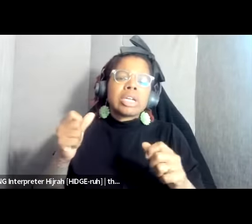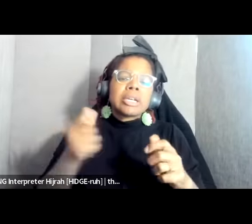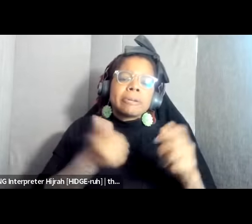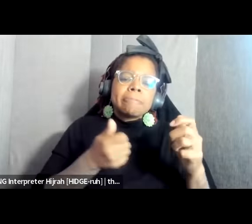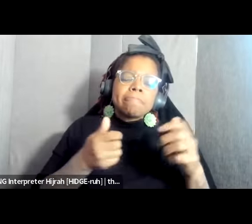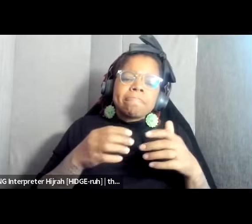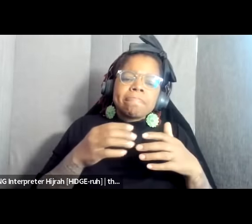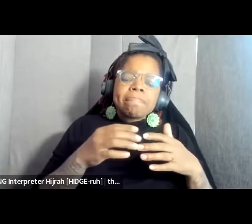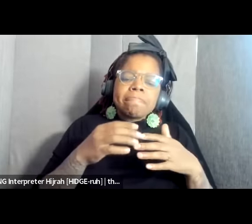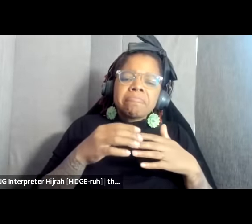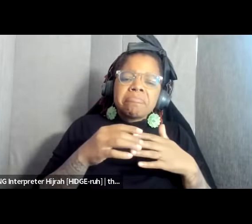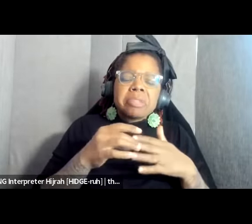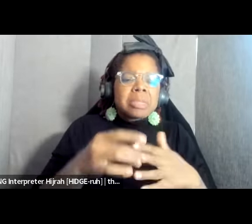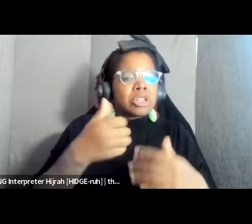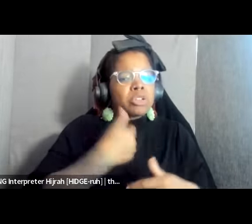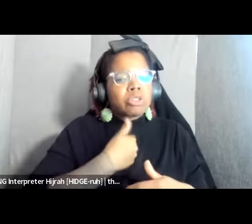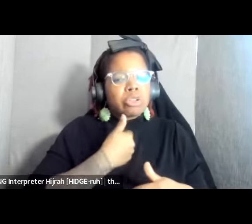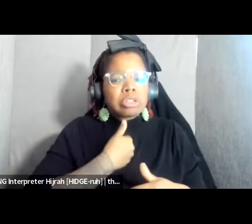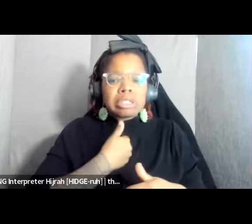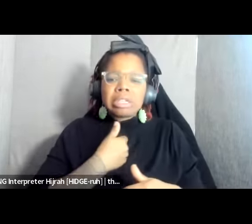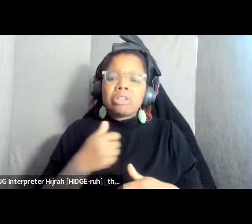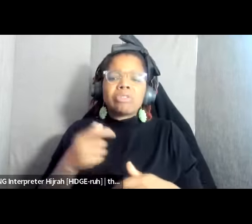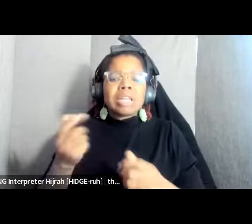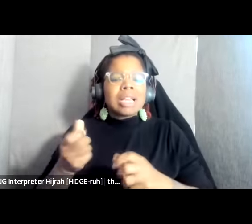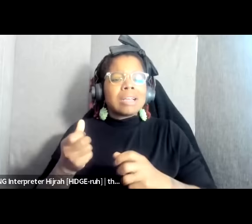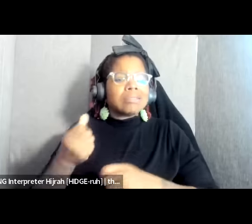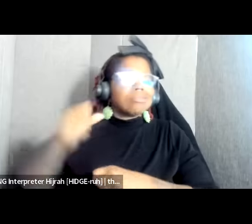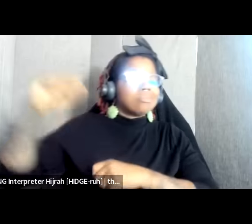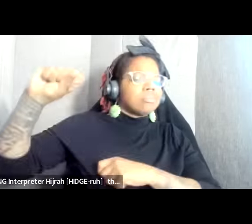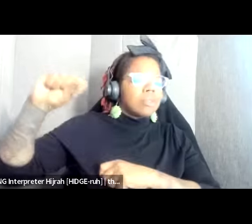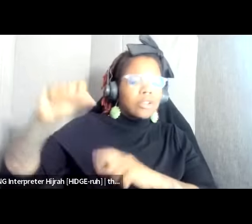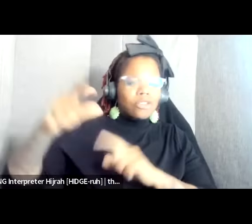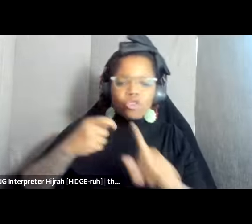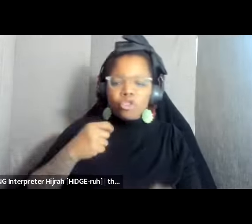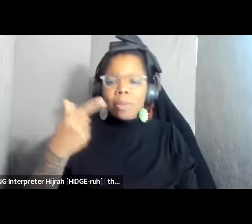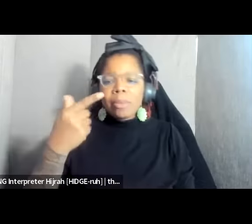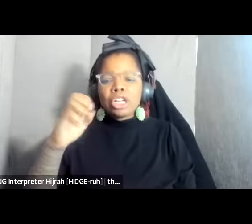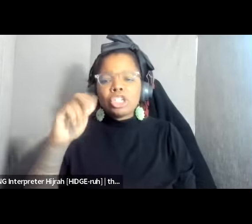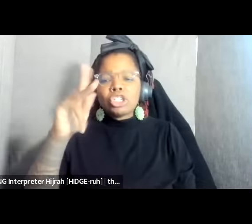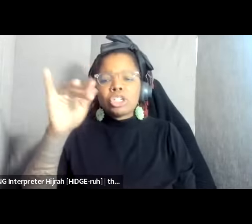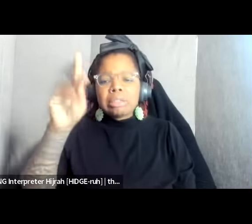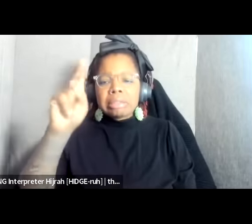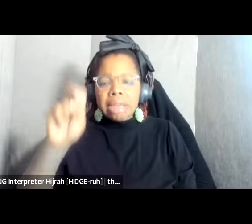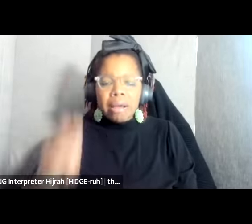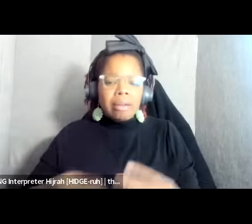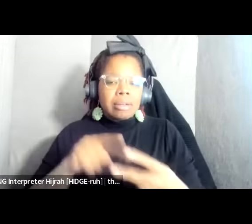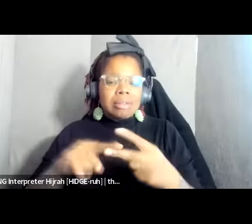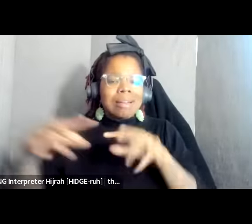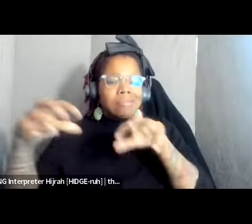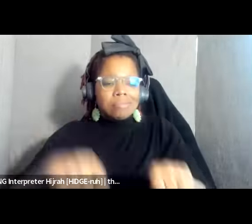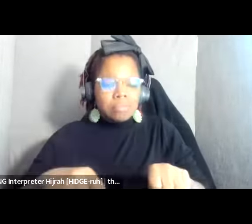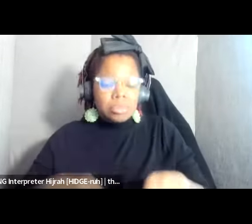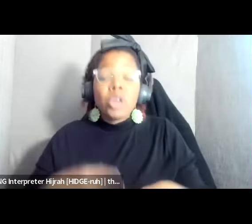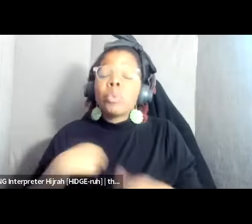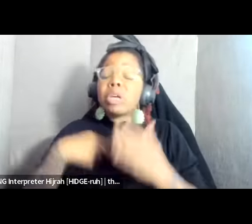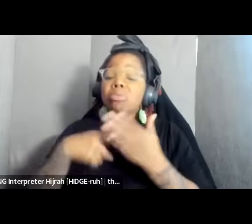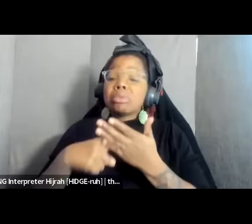colonization and genocide during this conversation we will discuss the context or the roots of the